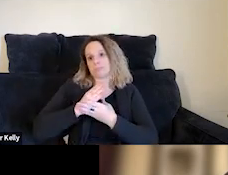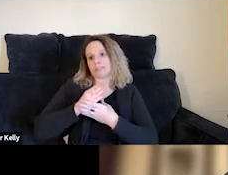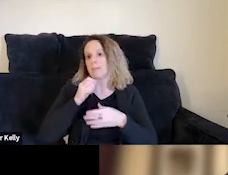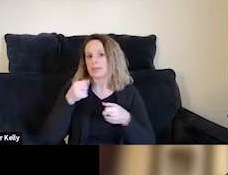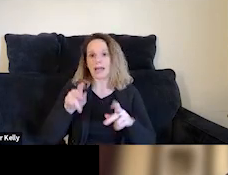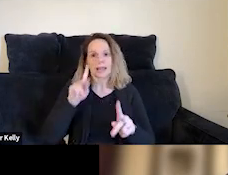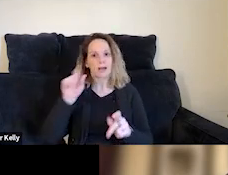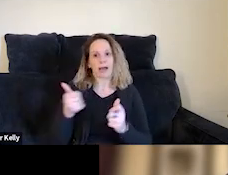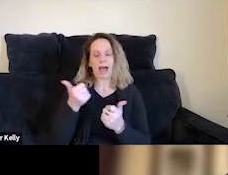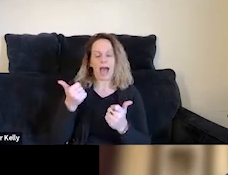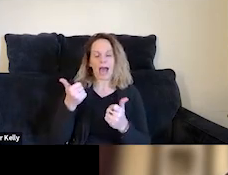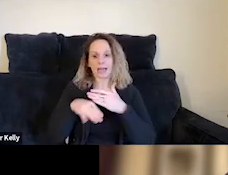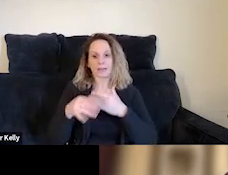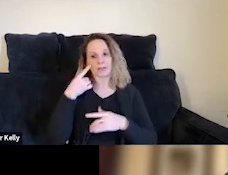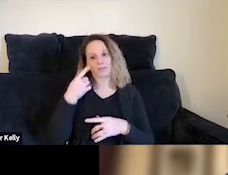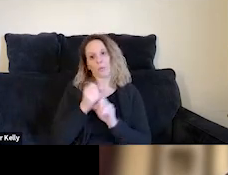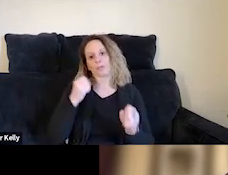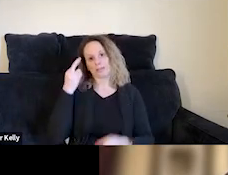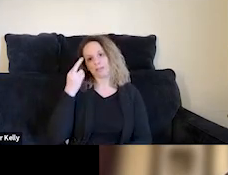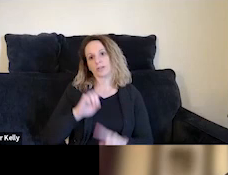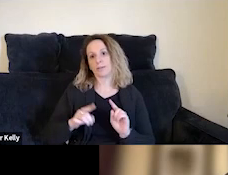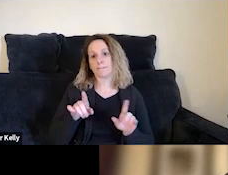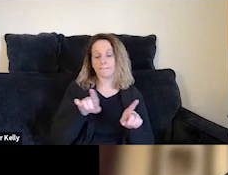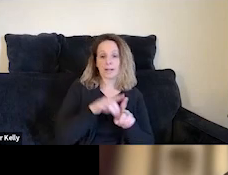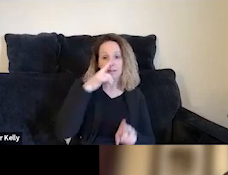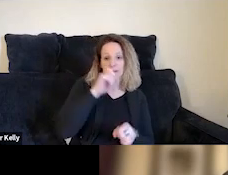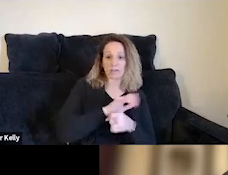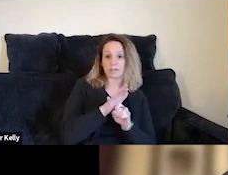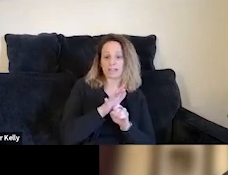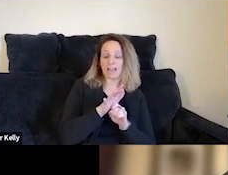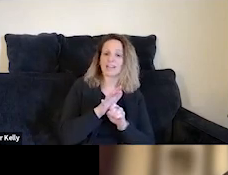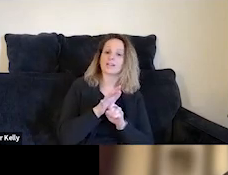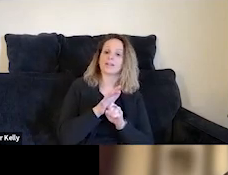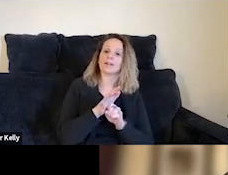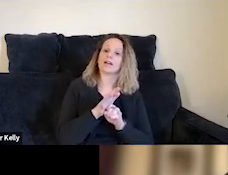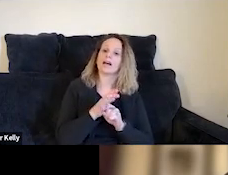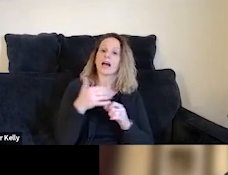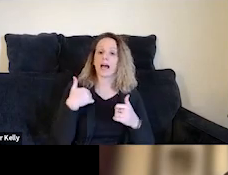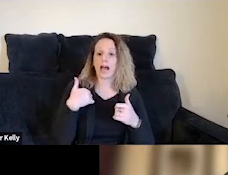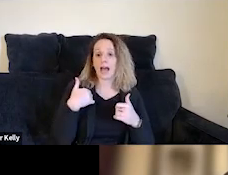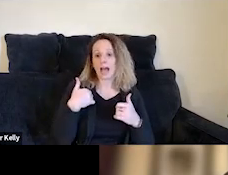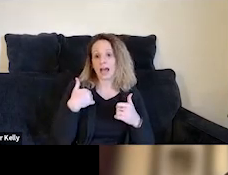for safety reasons. But also because the pandemic has exacerbated issues of social isolation